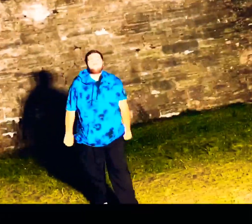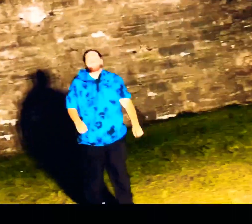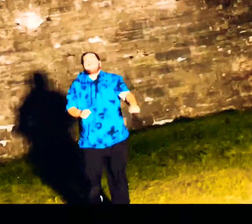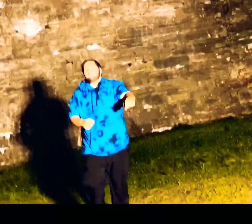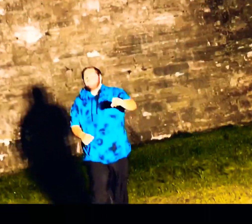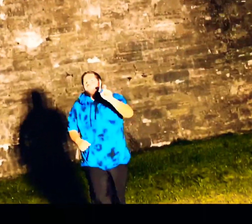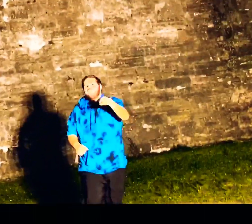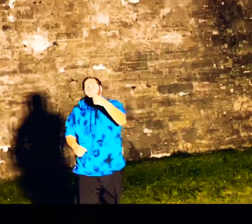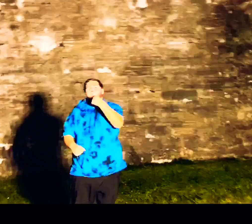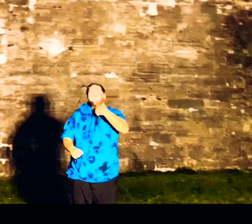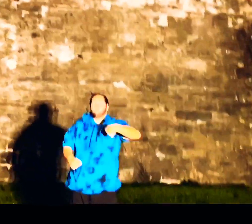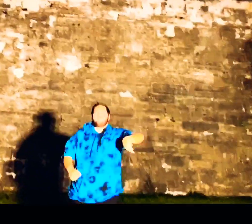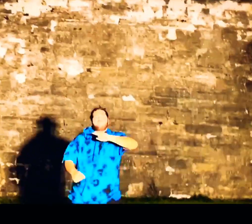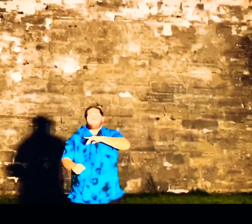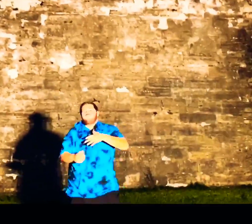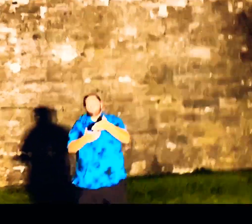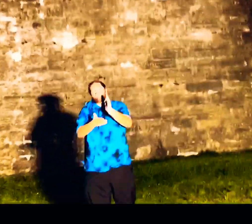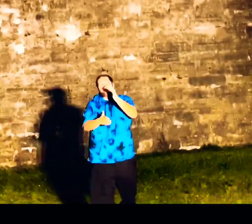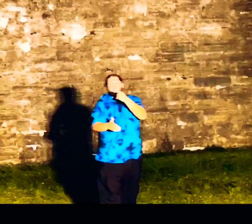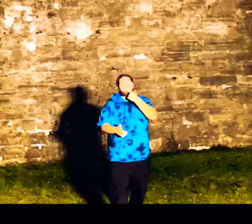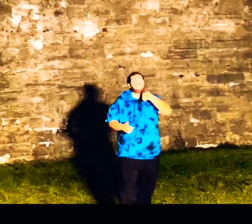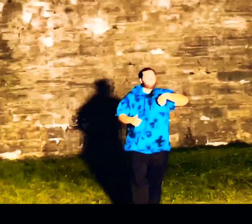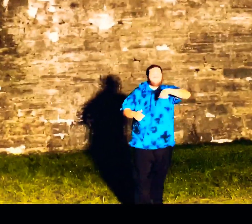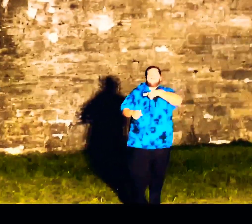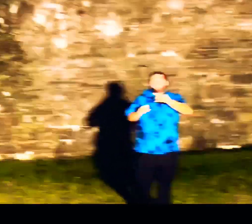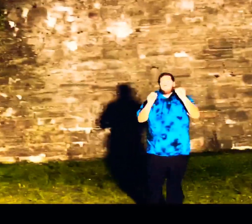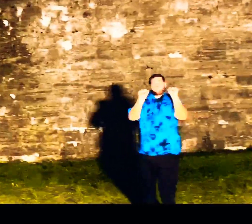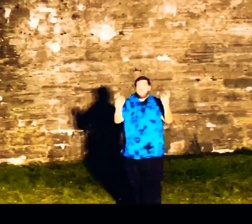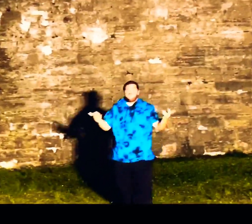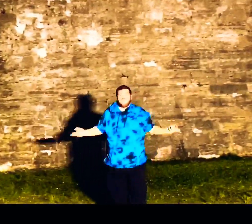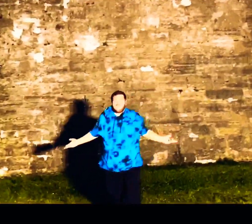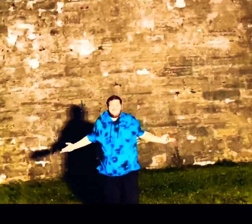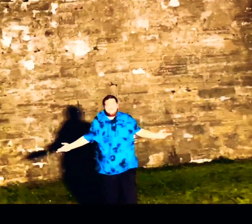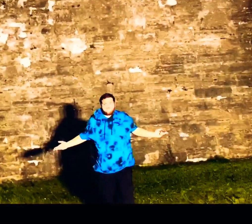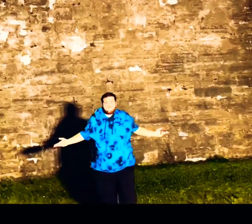just need you to tell me we're alright, tell me we're okay